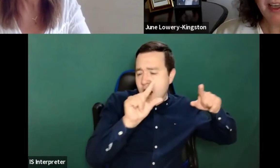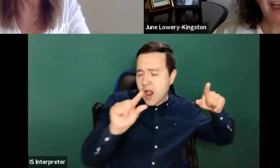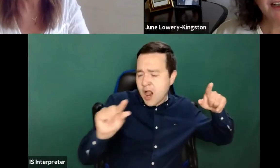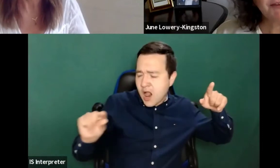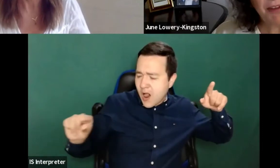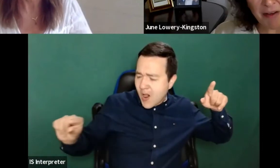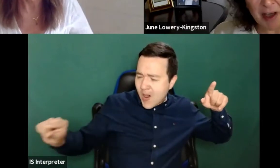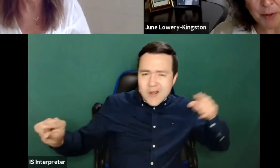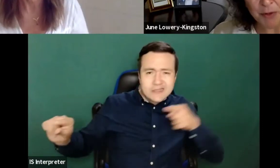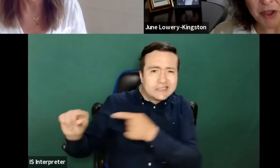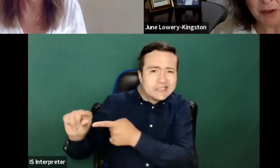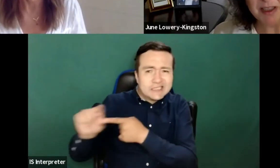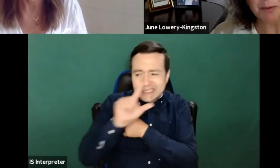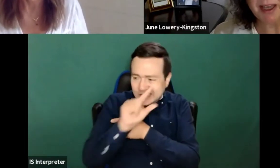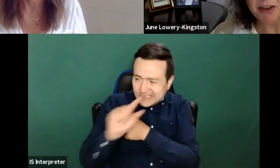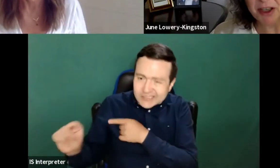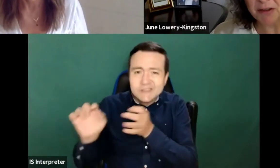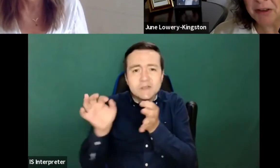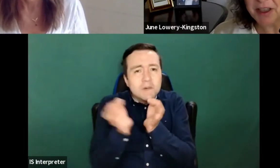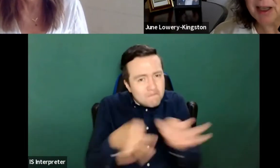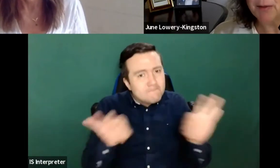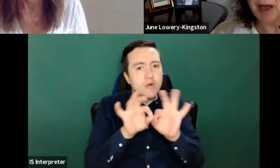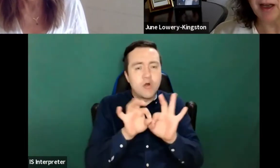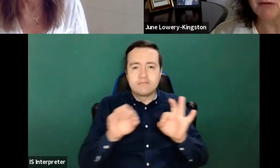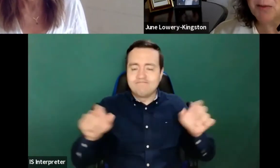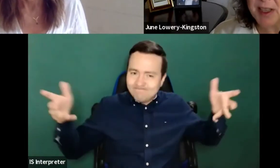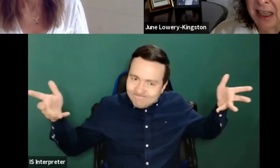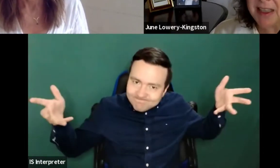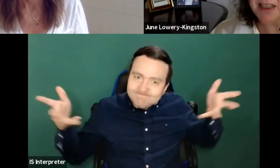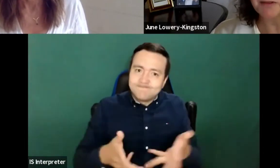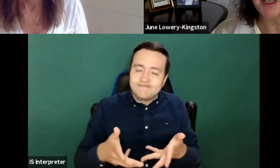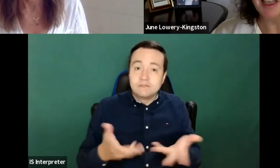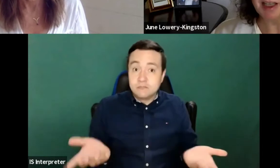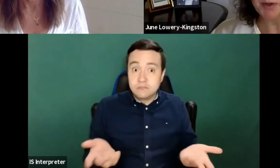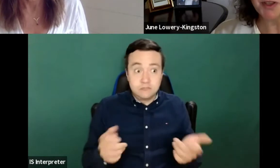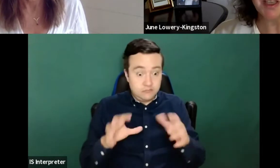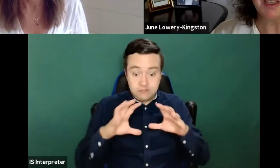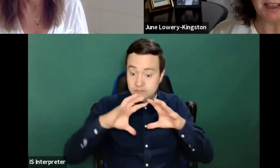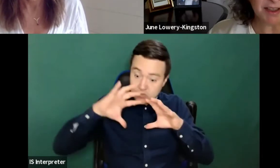And it's very important to us that we get geographically a representative input into